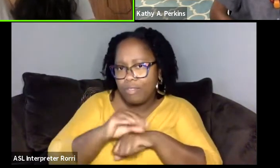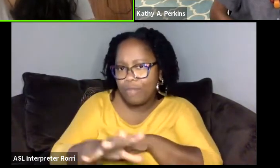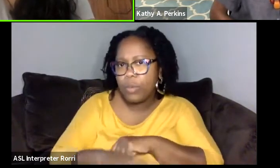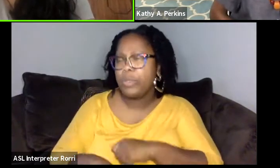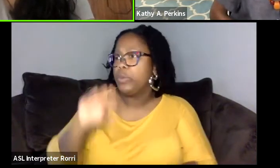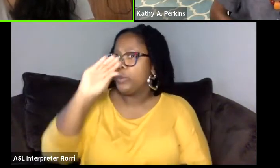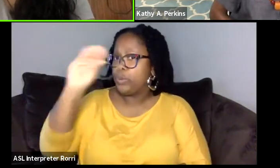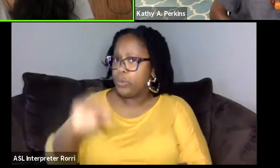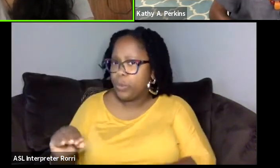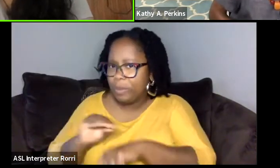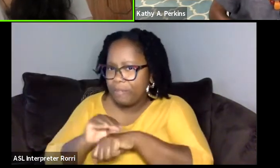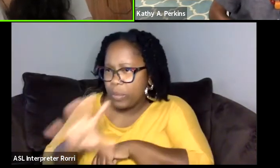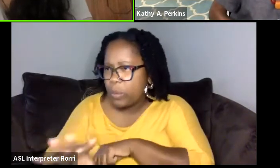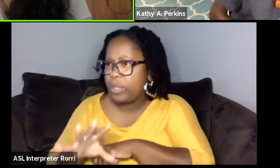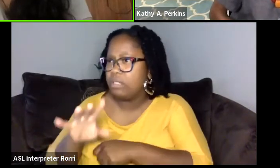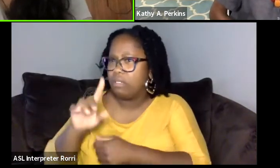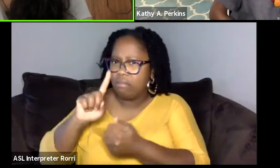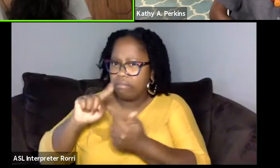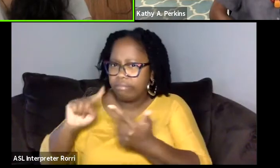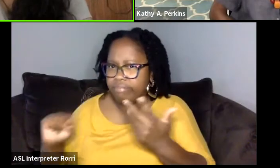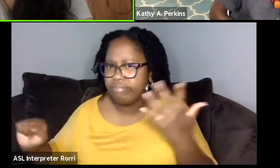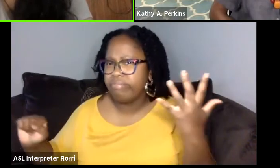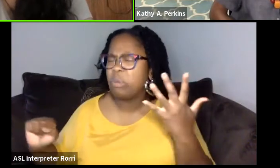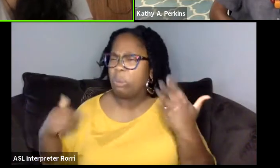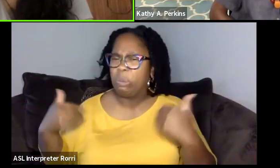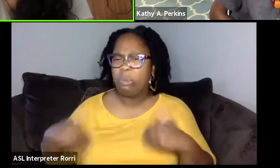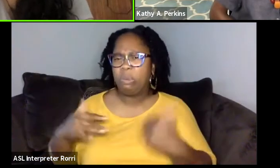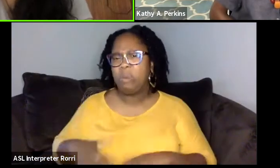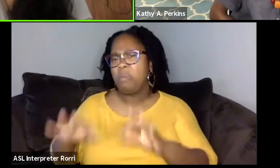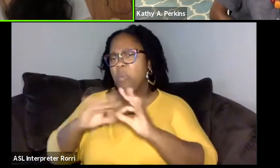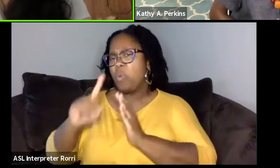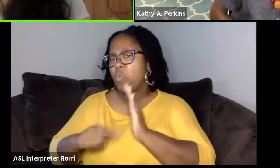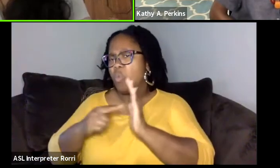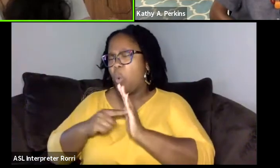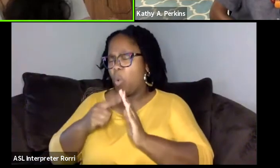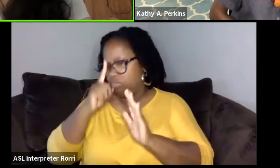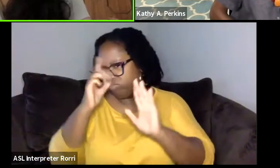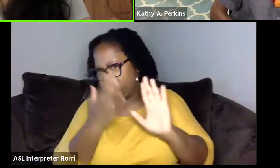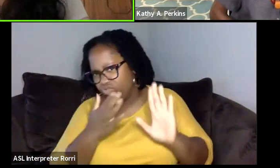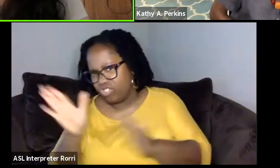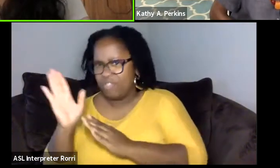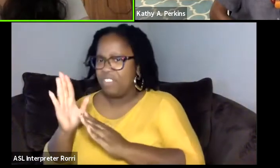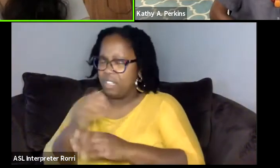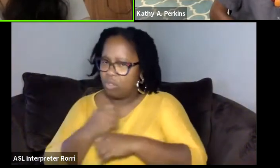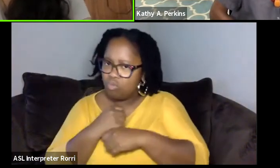all of these factors are gonna play such a big role in shifting and crafting what genre is gonna look like.